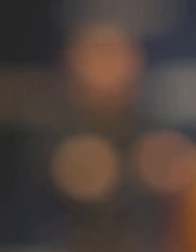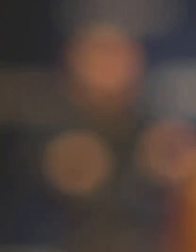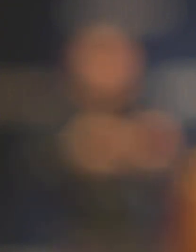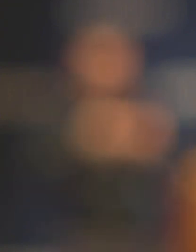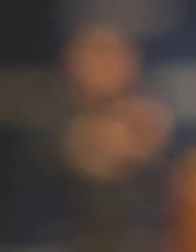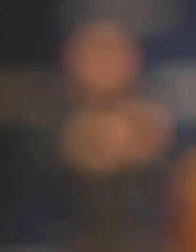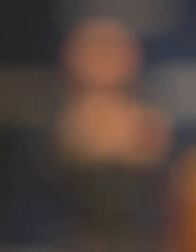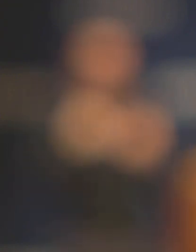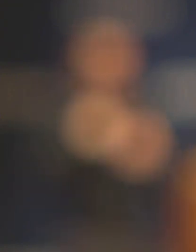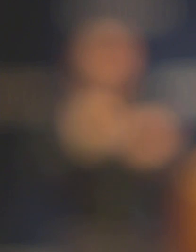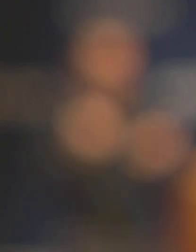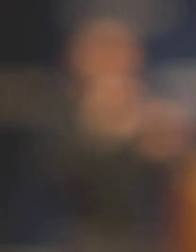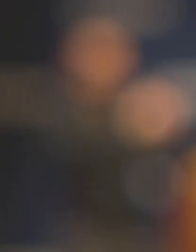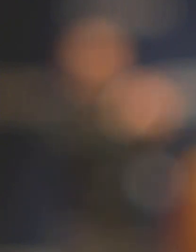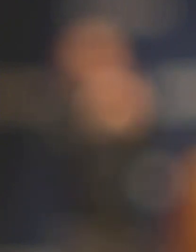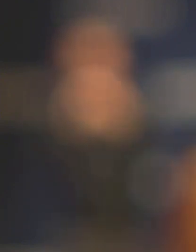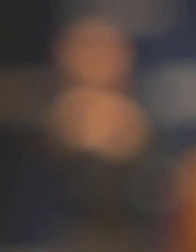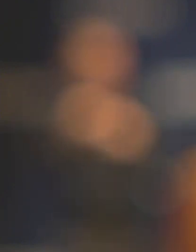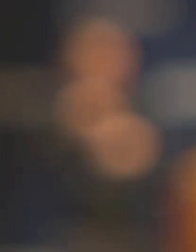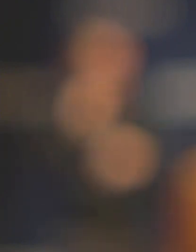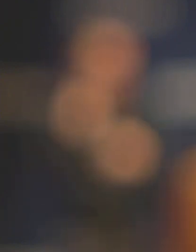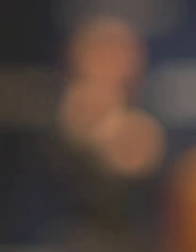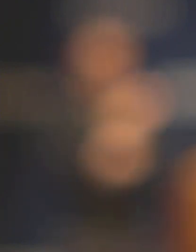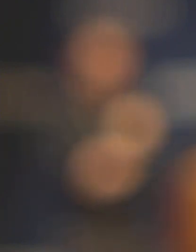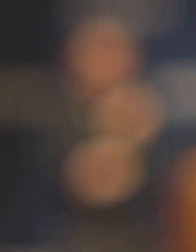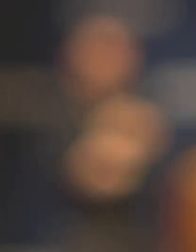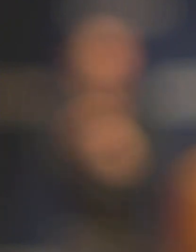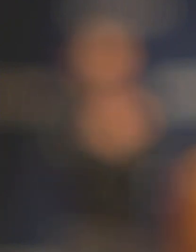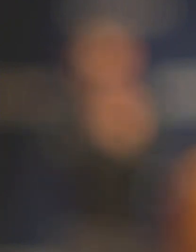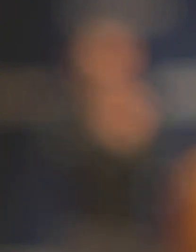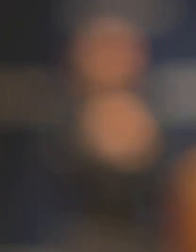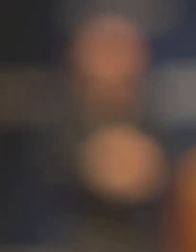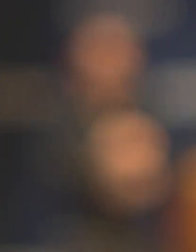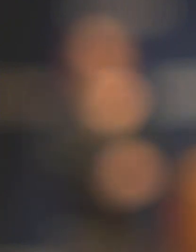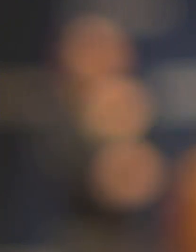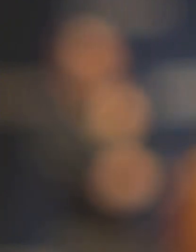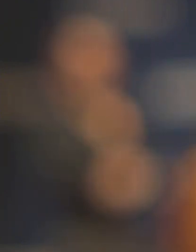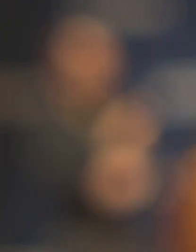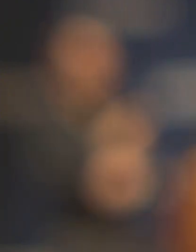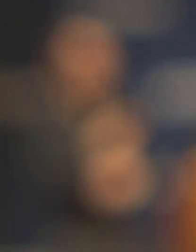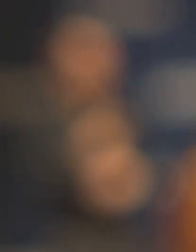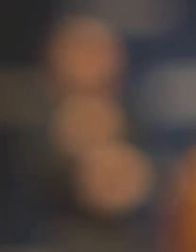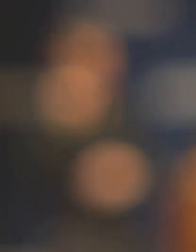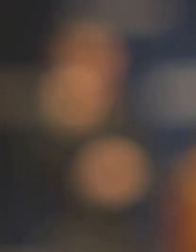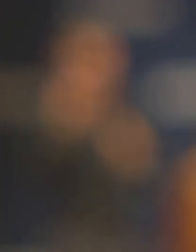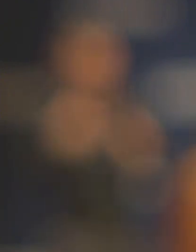How is UCONN Health keeping potential patients away from other patients?